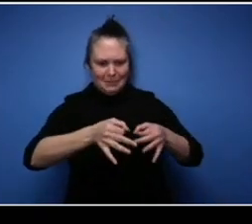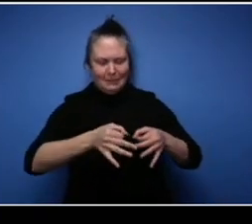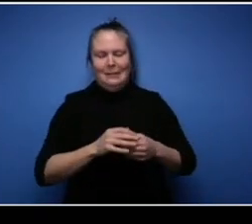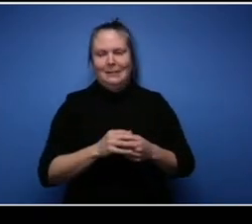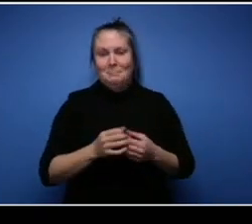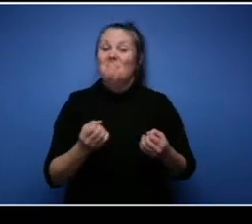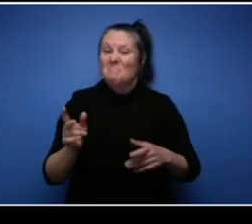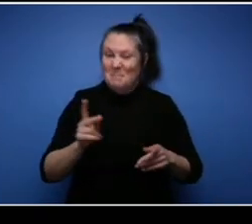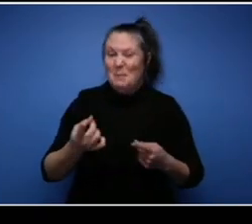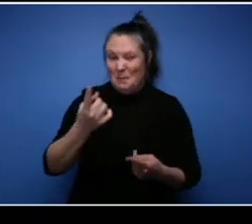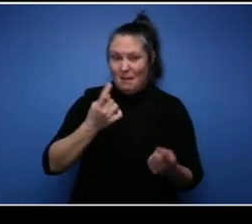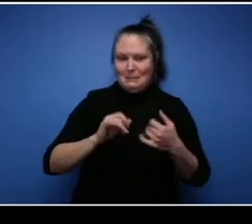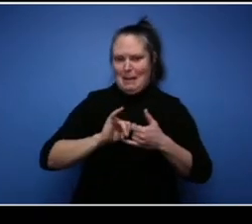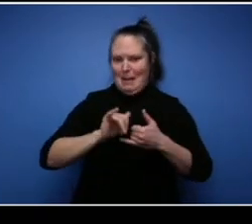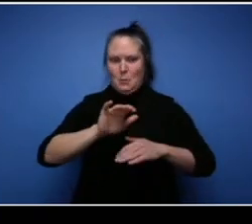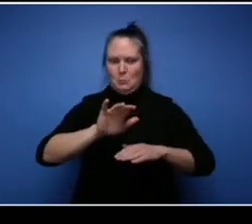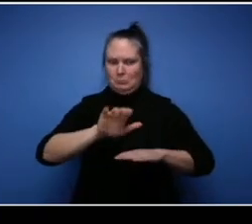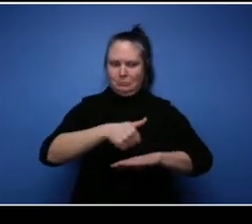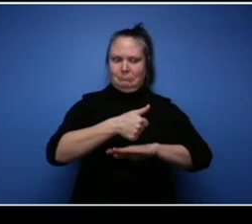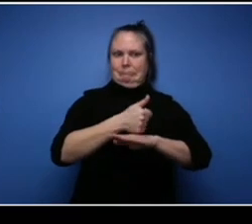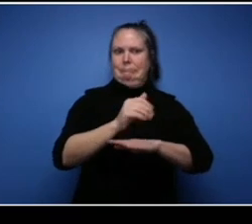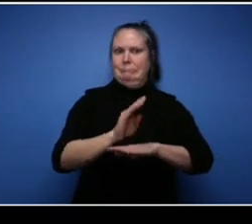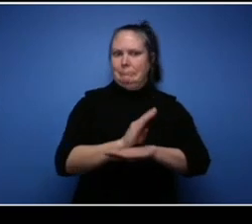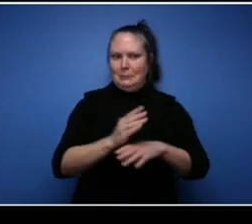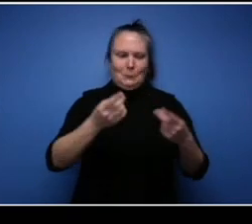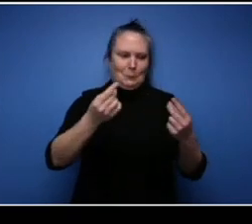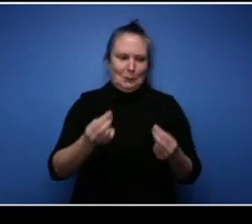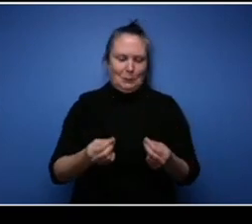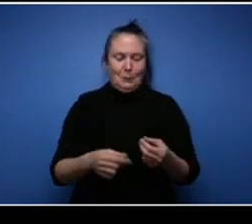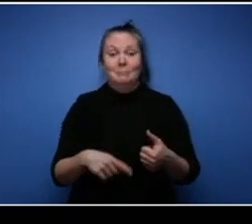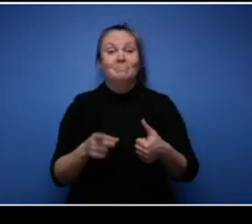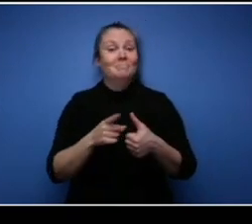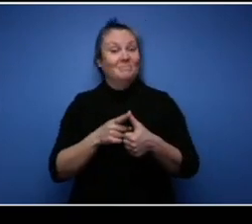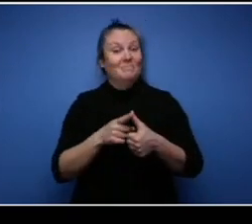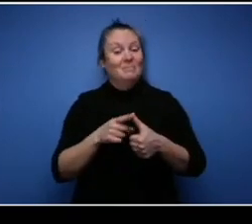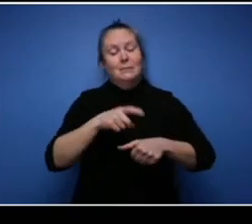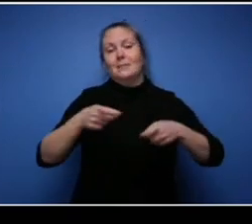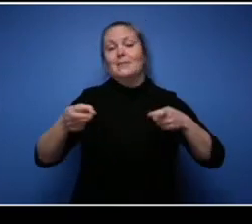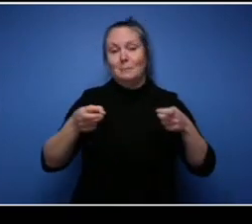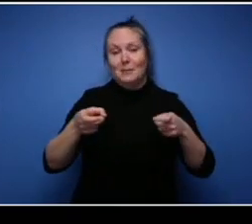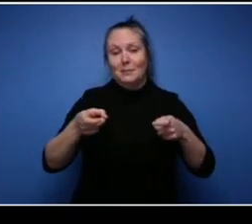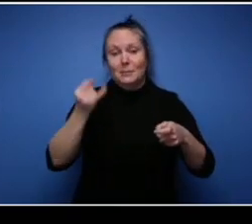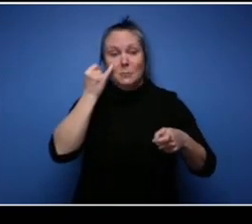a smart time management if you're a full-time student and starting a business that is going